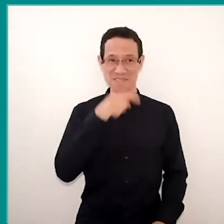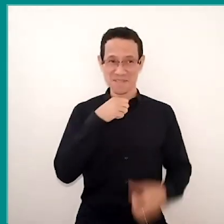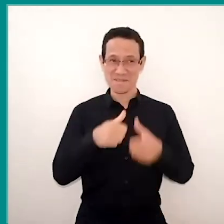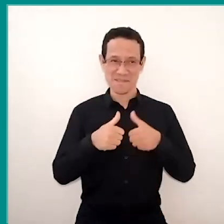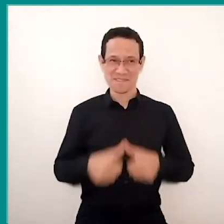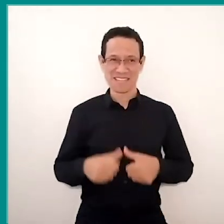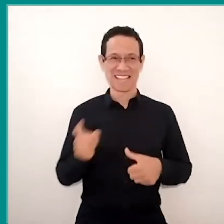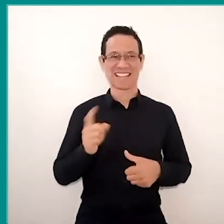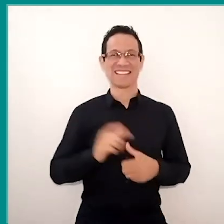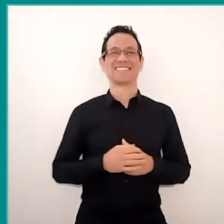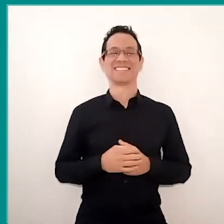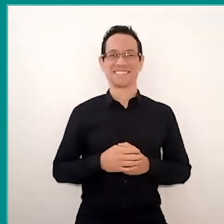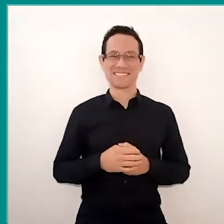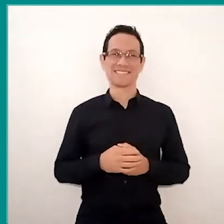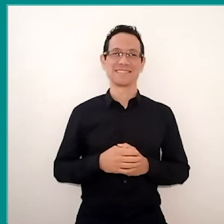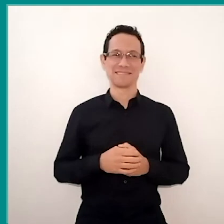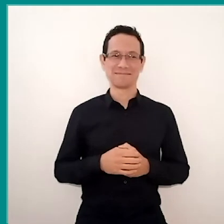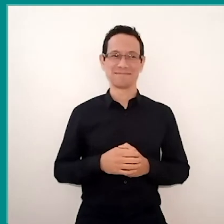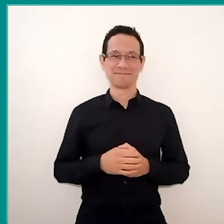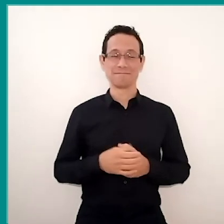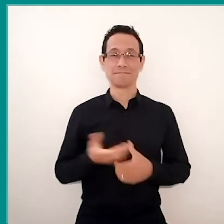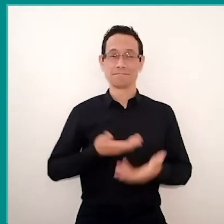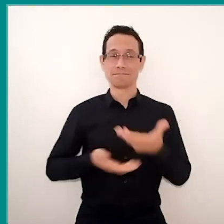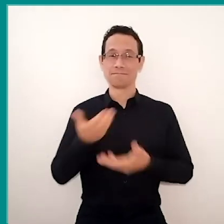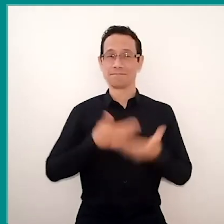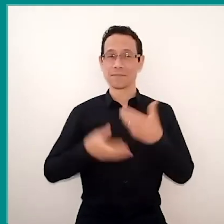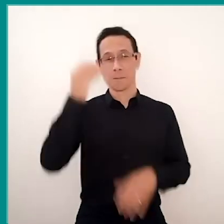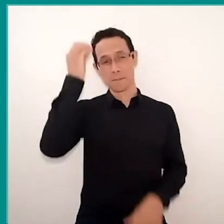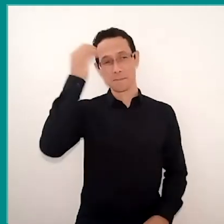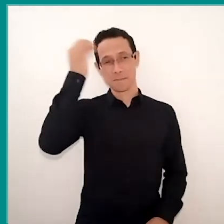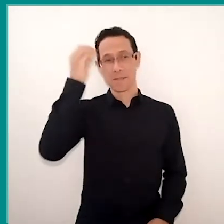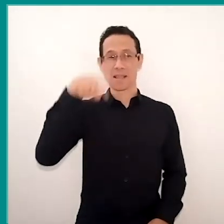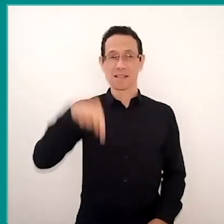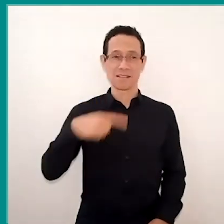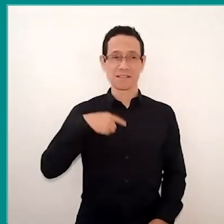Guys, I would like to share with you the experiences I have been doing here in the city of Paulista,